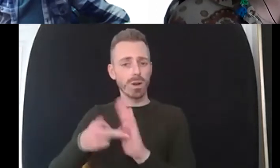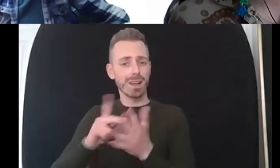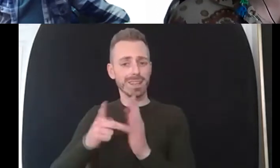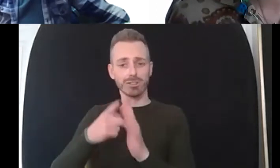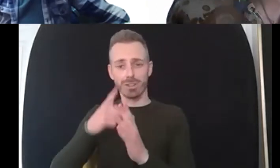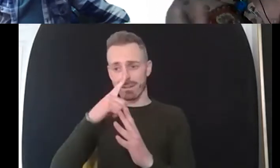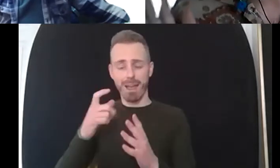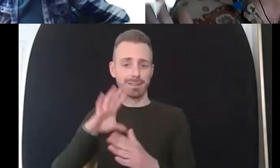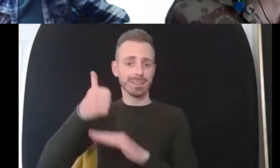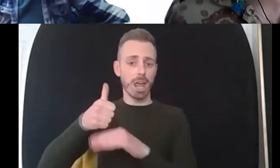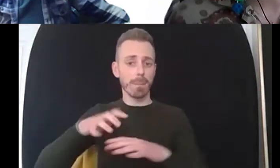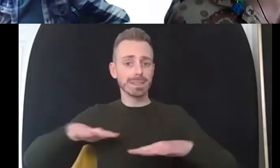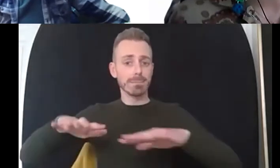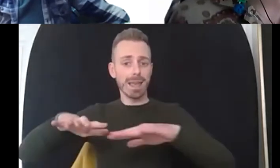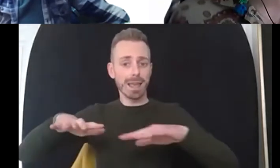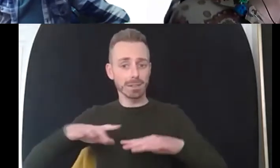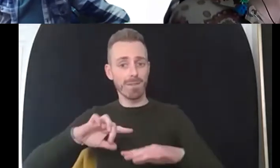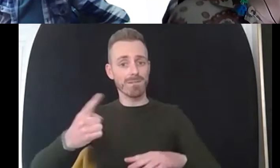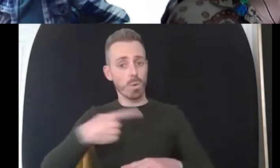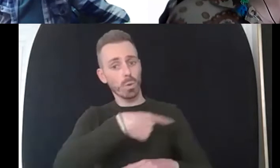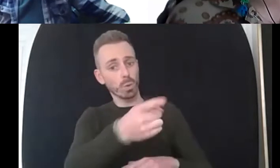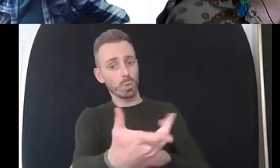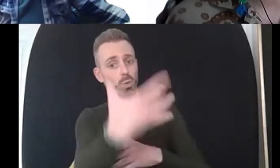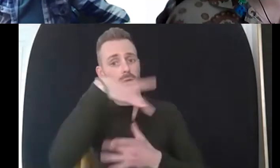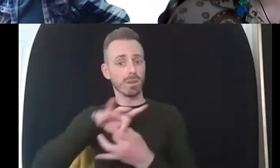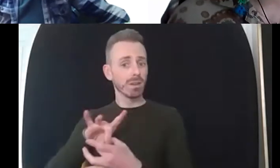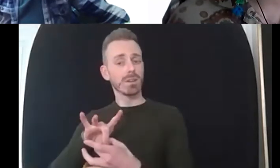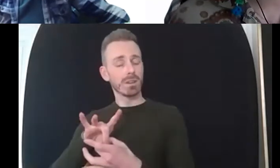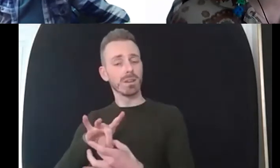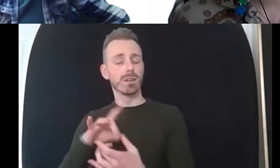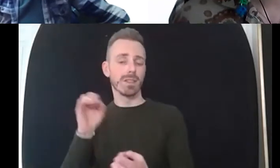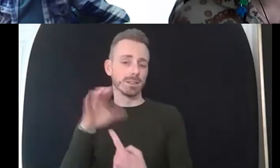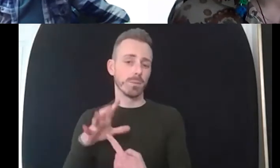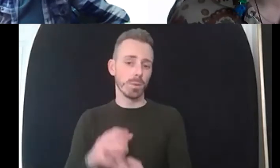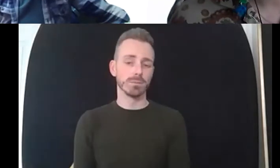that and there's so many other agencies that do that as well so it's really important um yeah